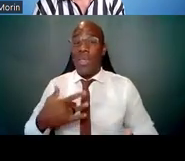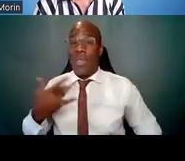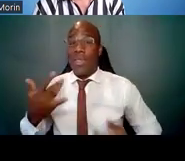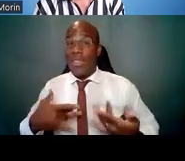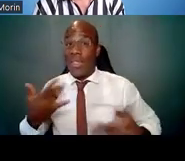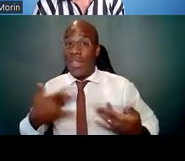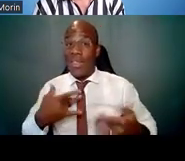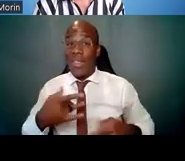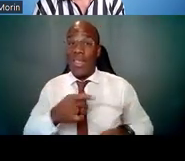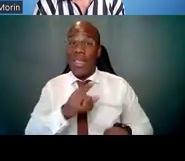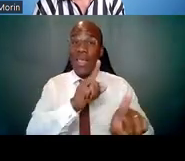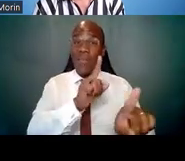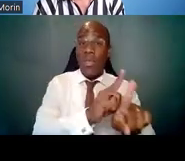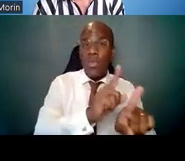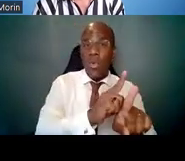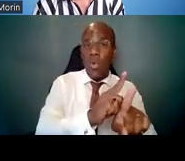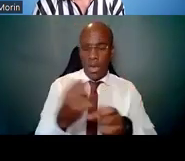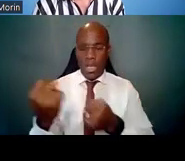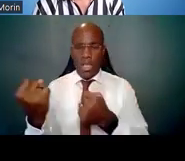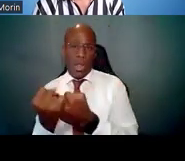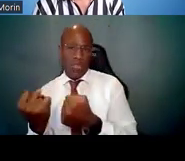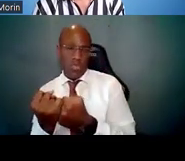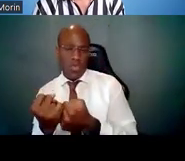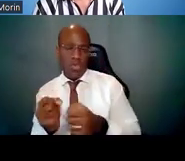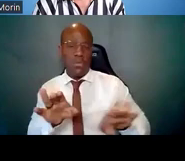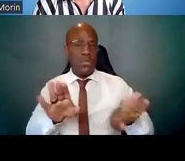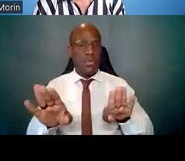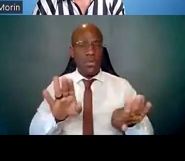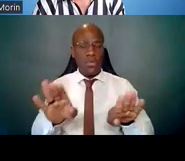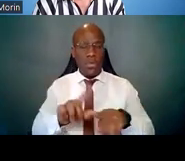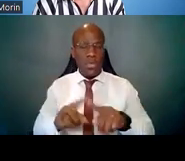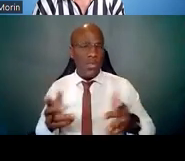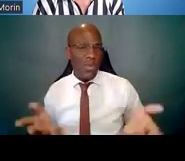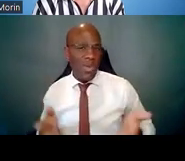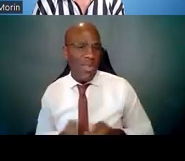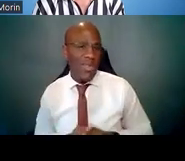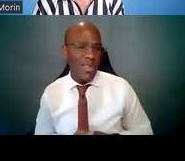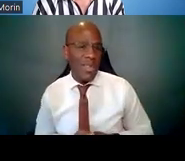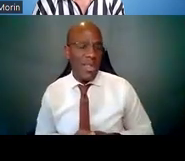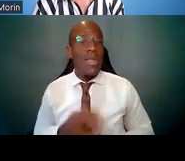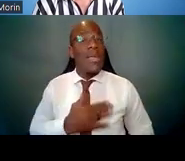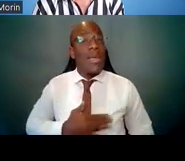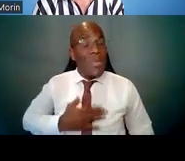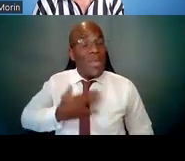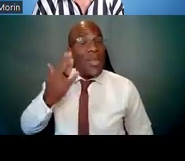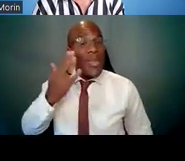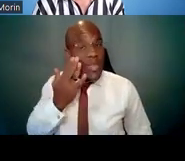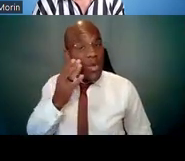Please know that you'll meet others on this journey, and it begins here with your mentors.